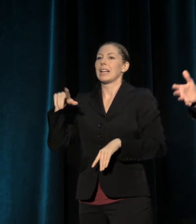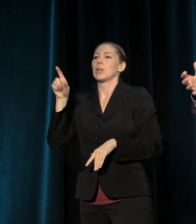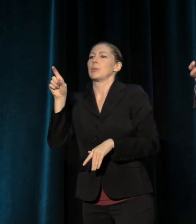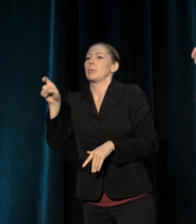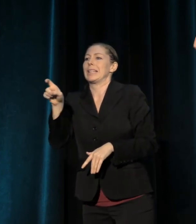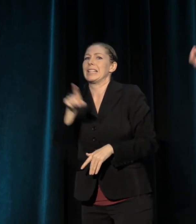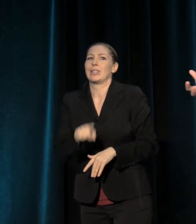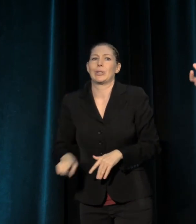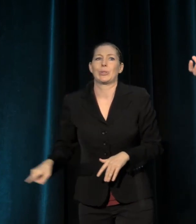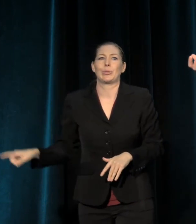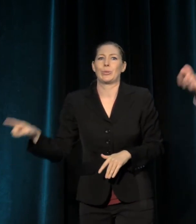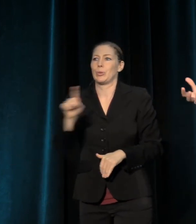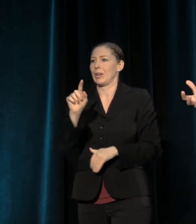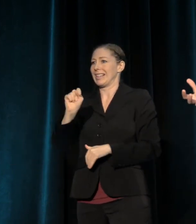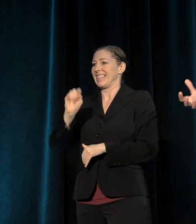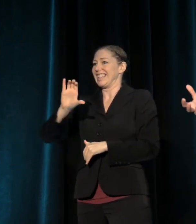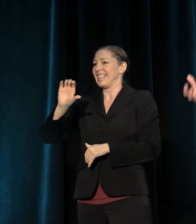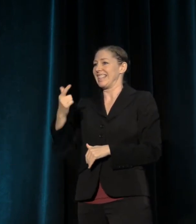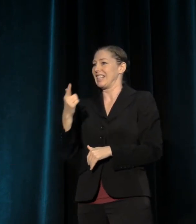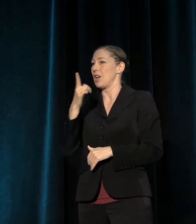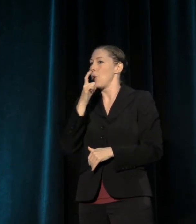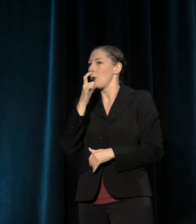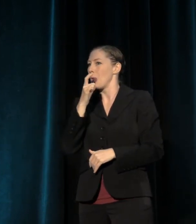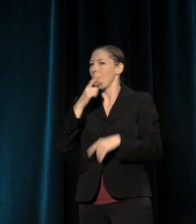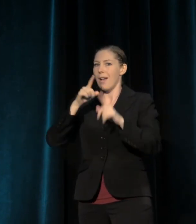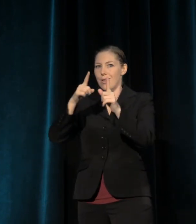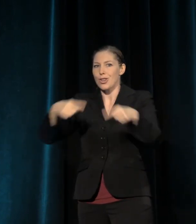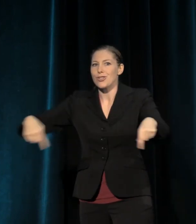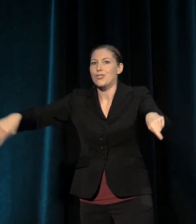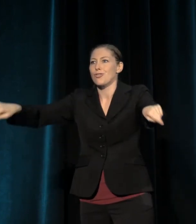TCG is you and we need you.